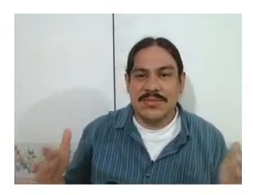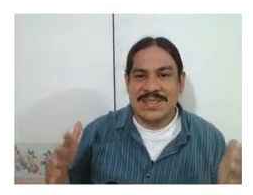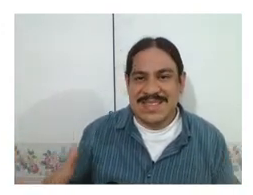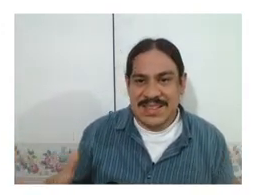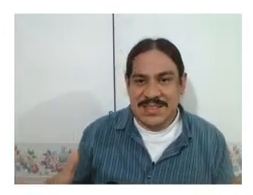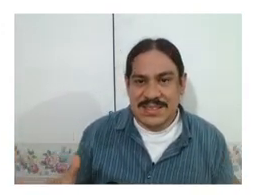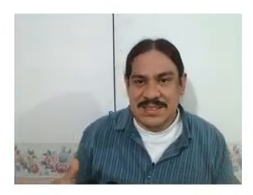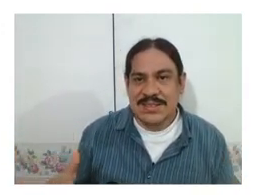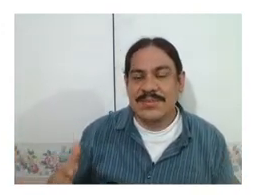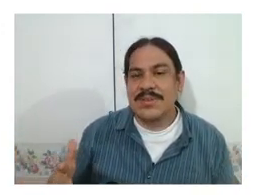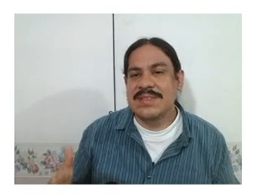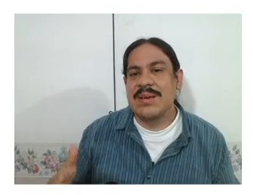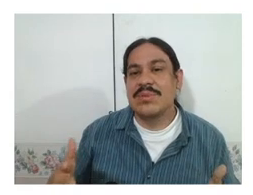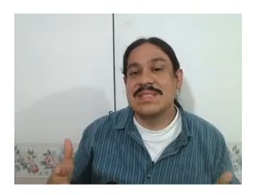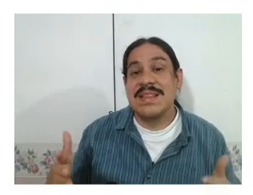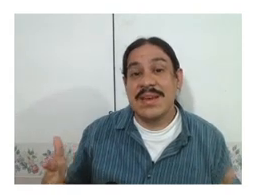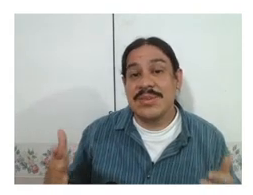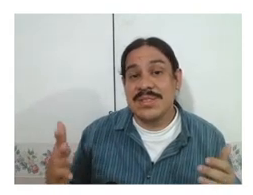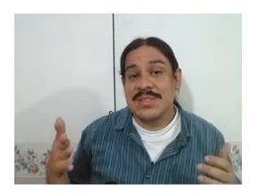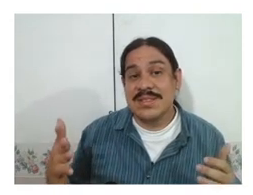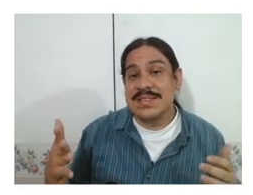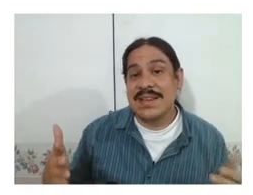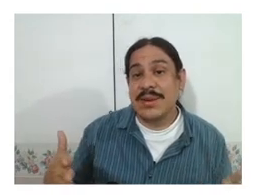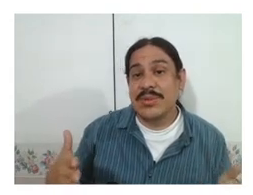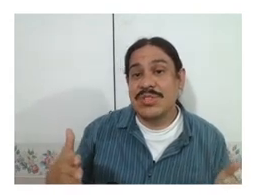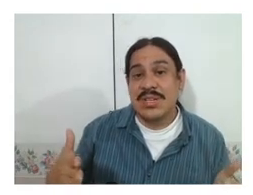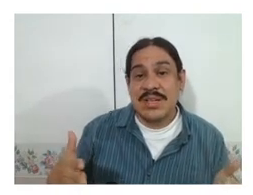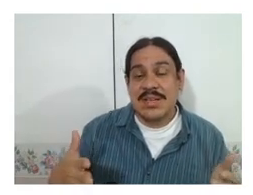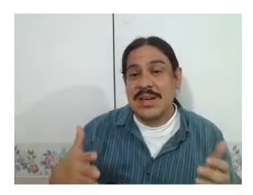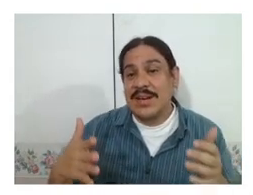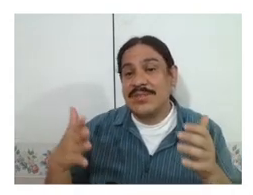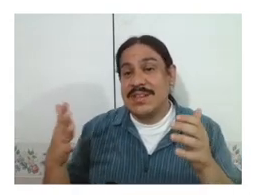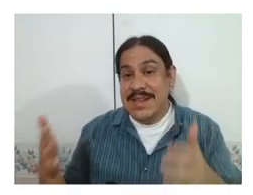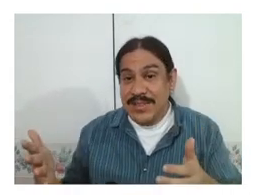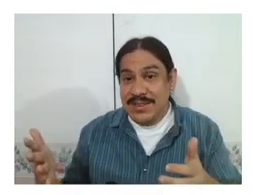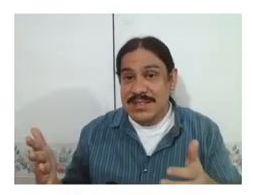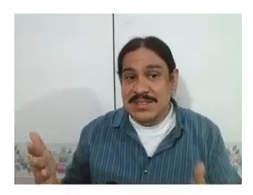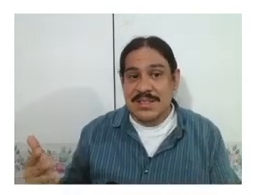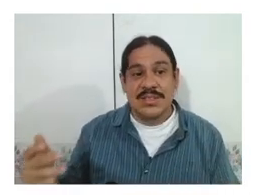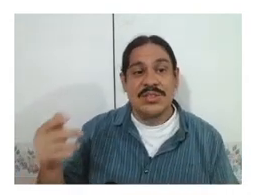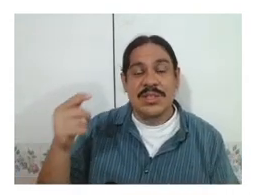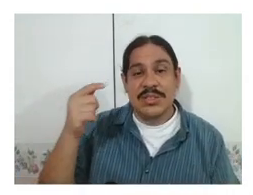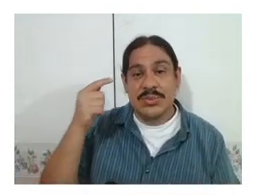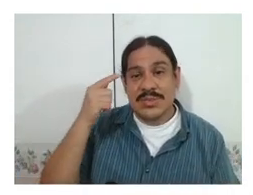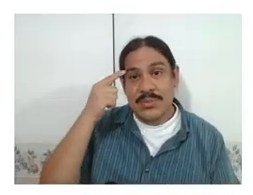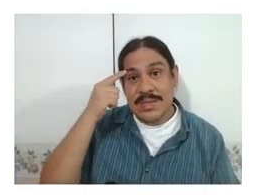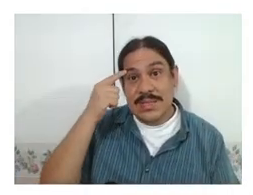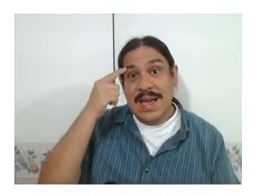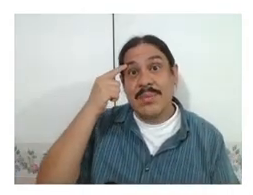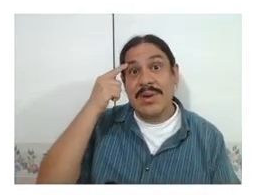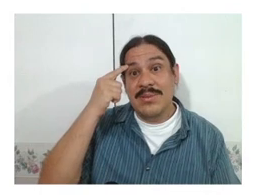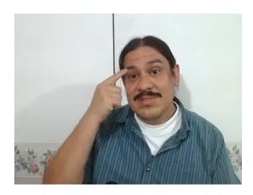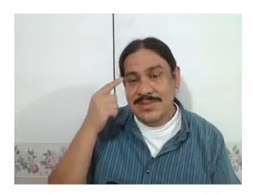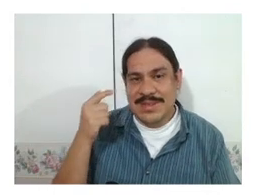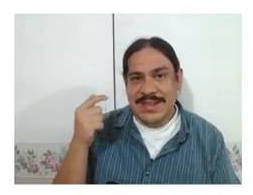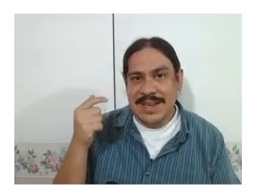a sentence for example in sign languages, in the sign language of the Netherlands